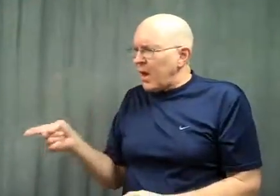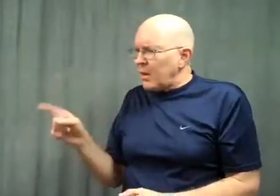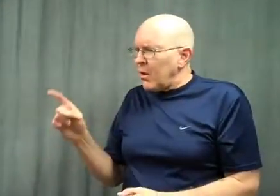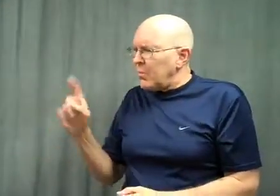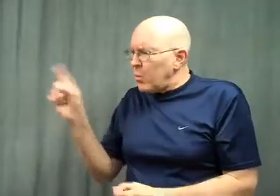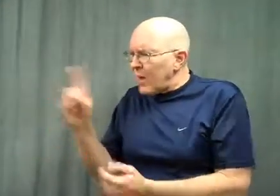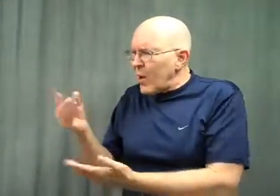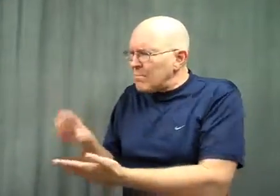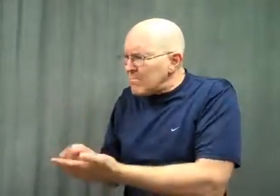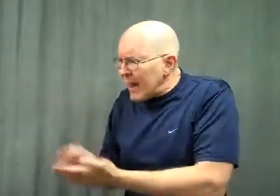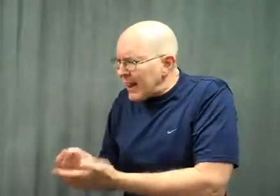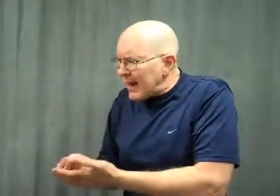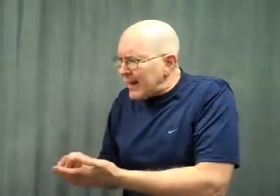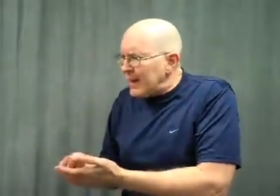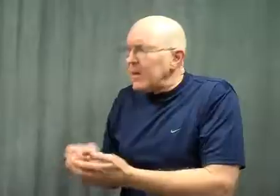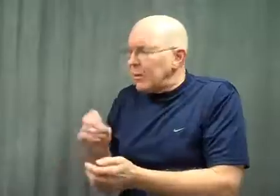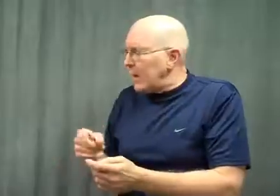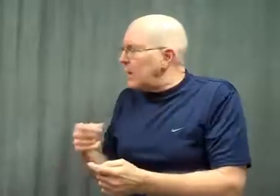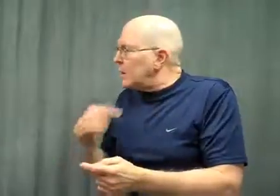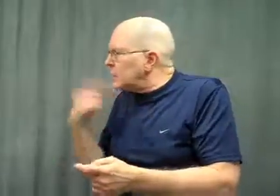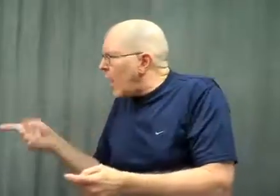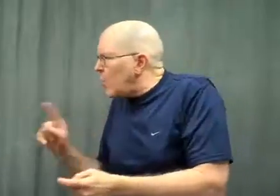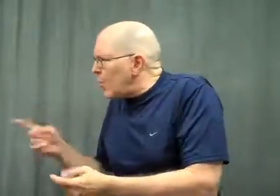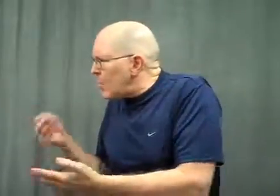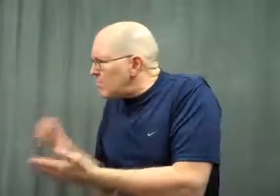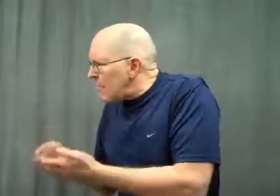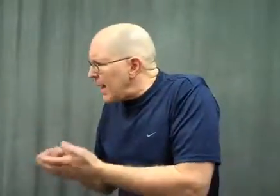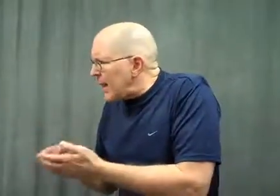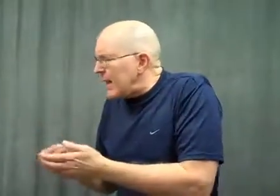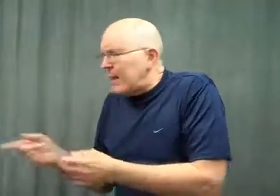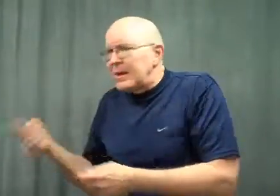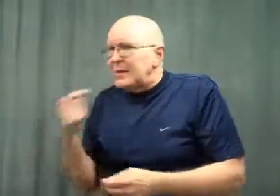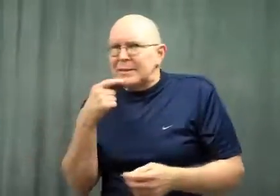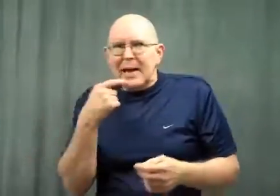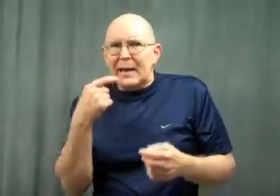He said, “Tell him, where’s the money?” So the interpreter told him, “Where’s the money?”